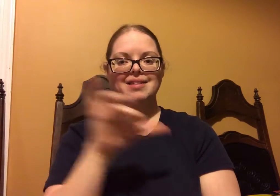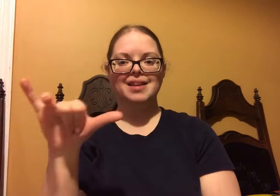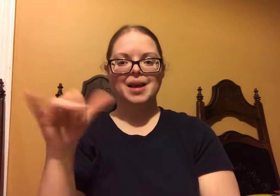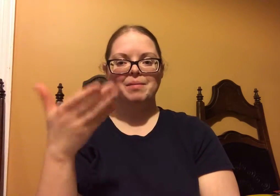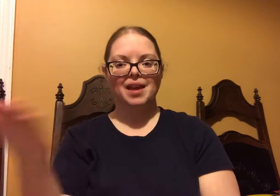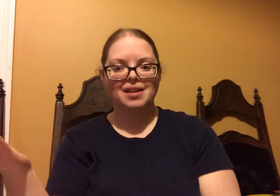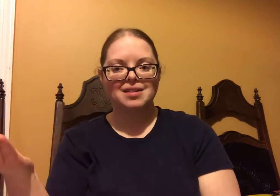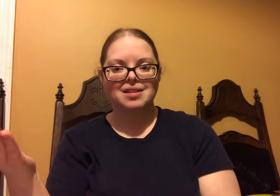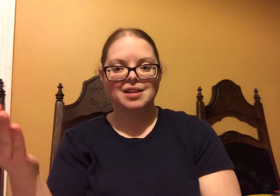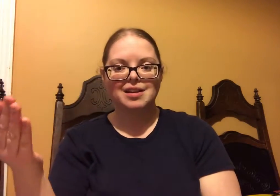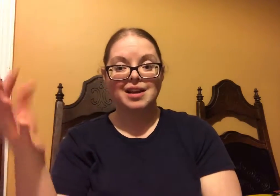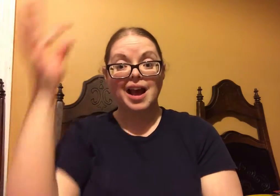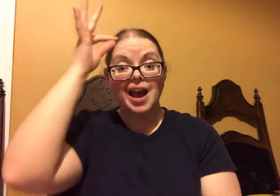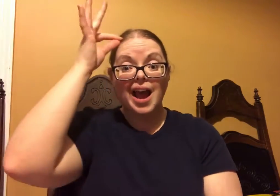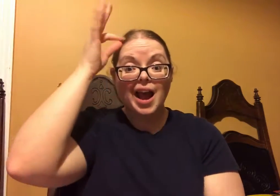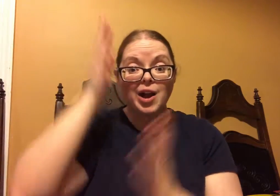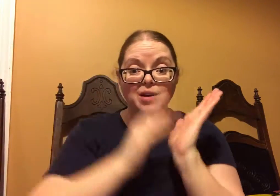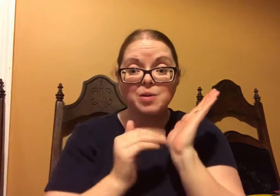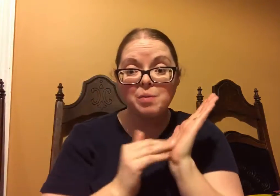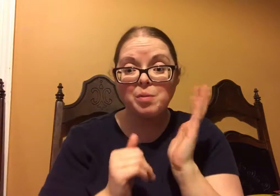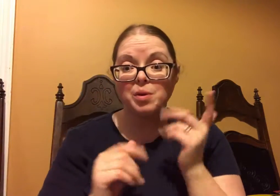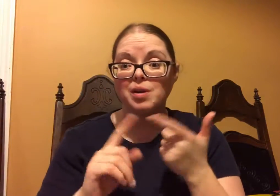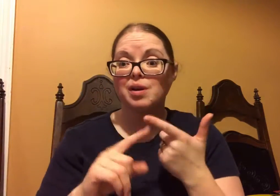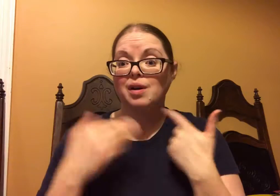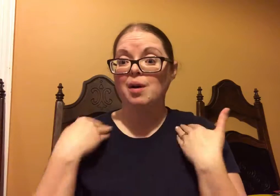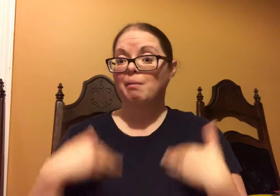but Young Living has the same kinds of products.